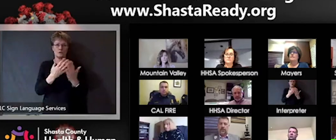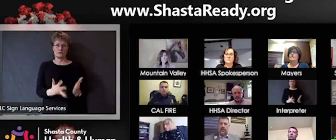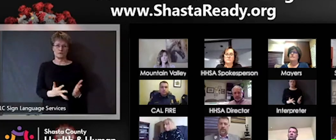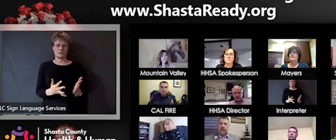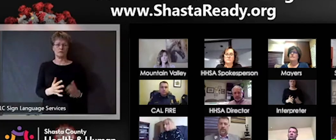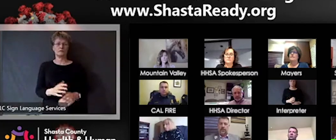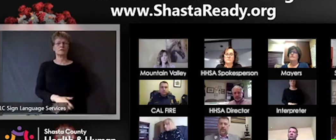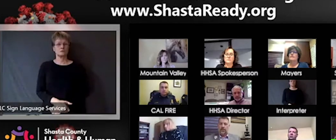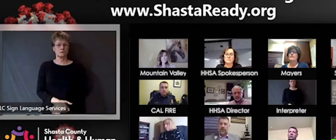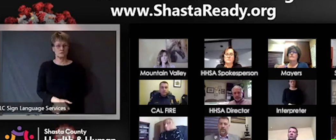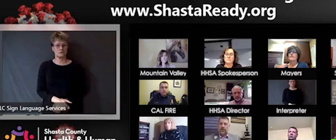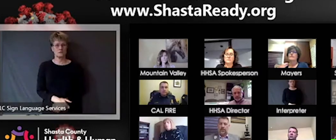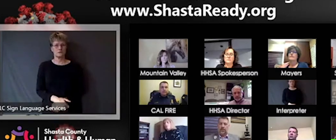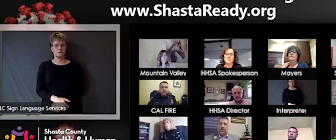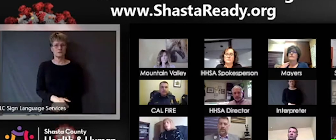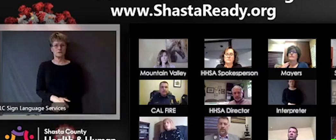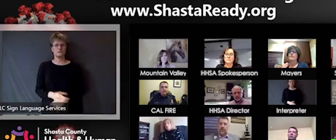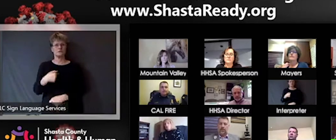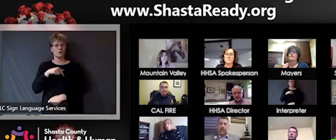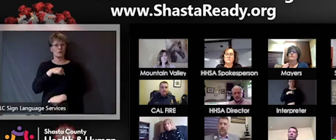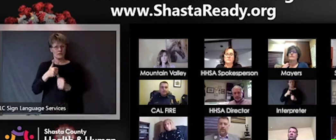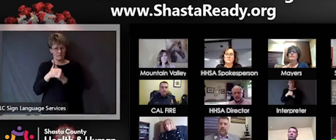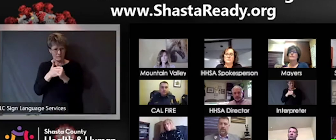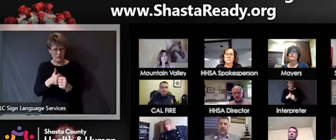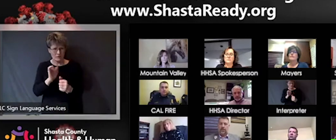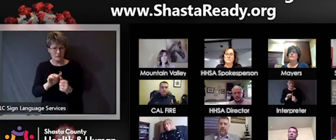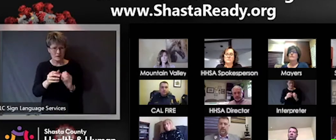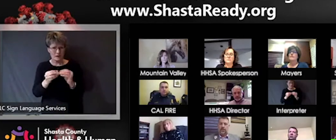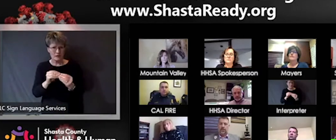doing so we are tracking that number and we've actually, the State sheriffs